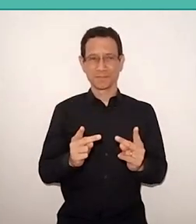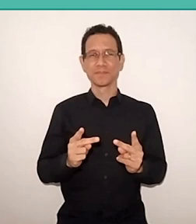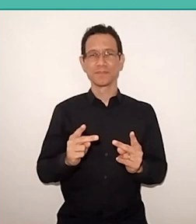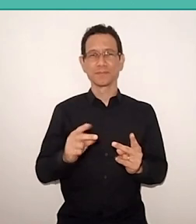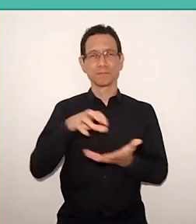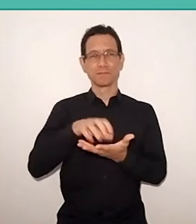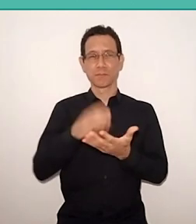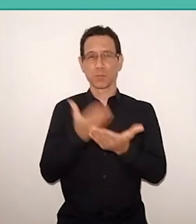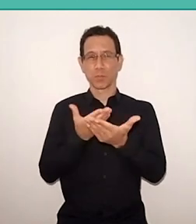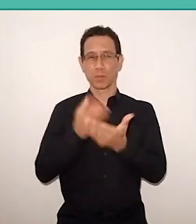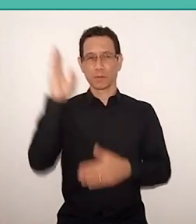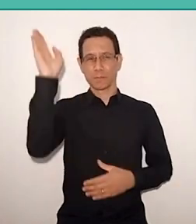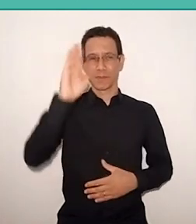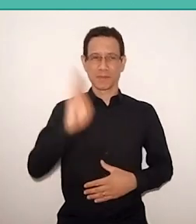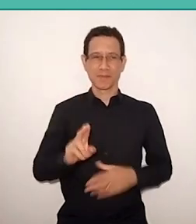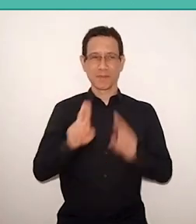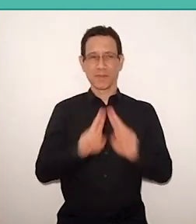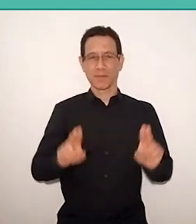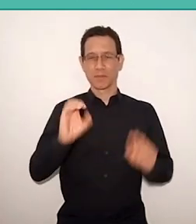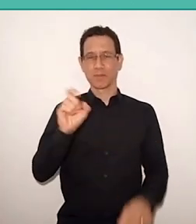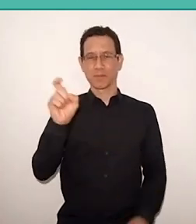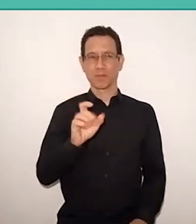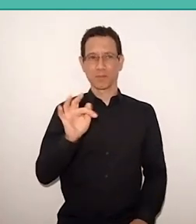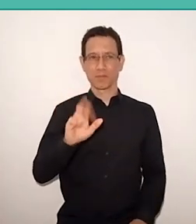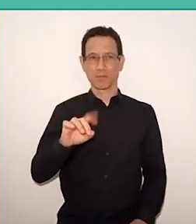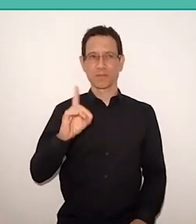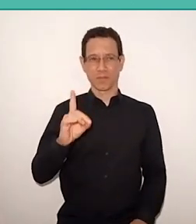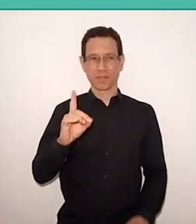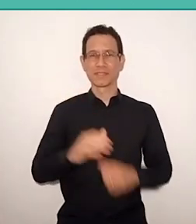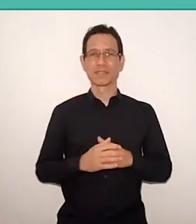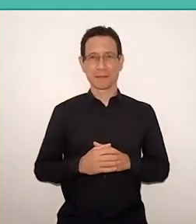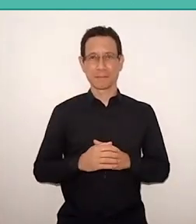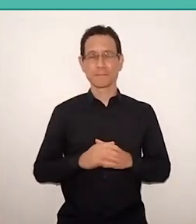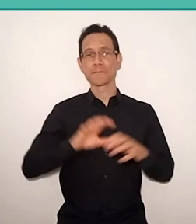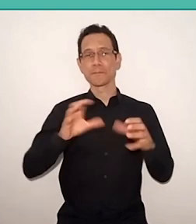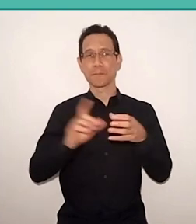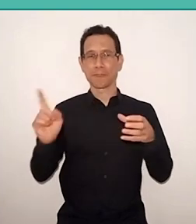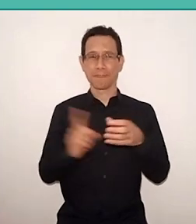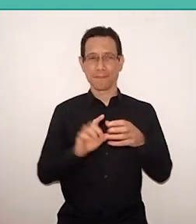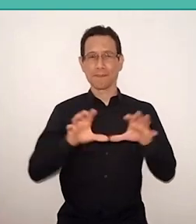at Oxford University, in the United Kingdom, and member of the National Literacy Commission,